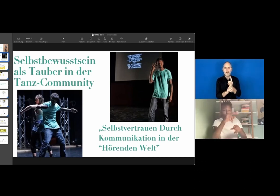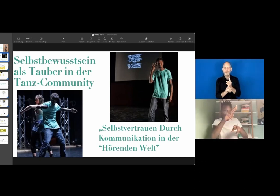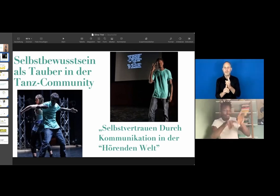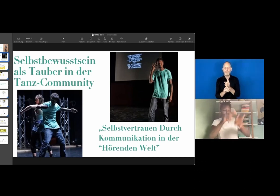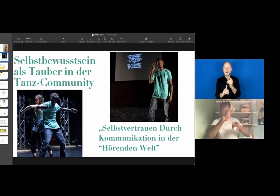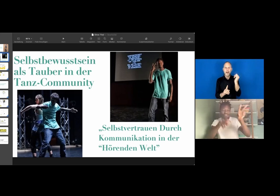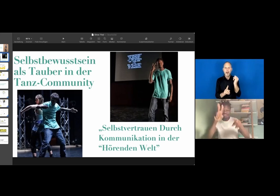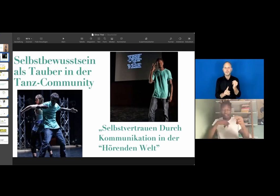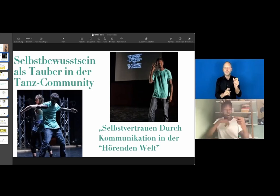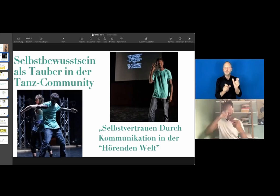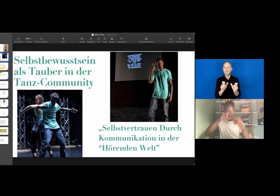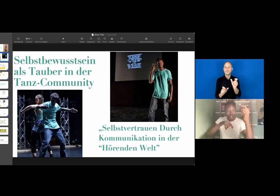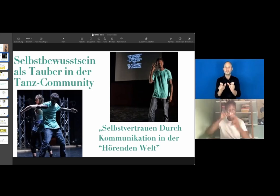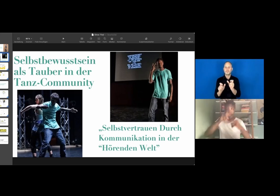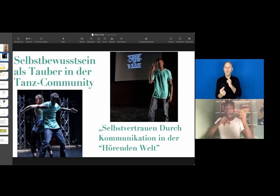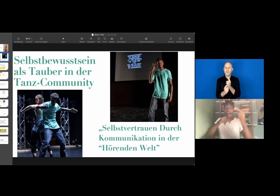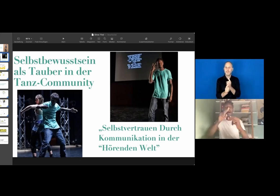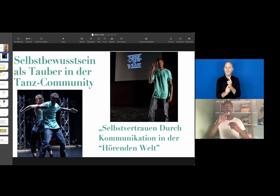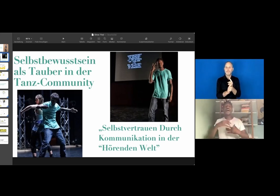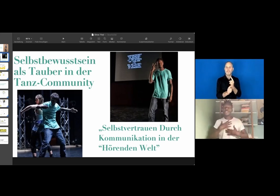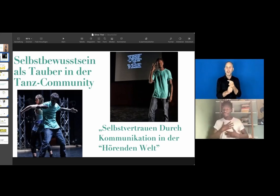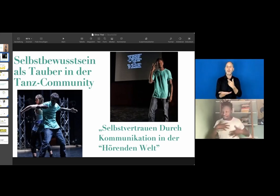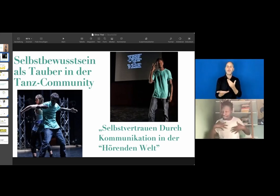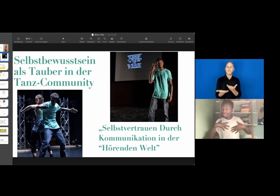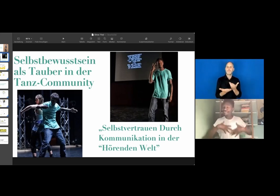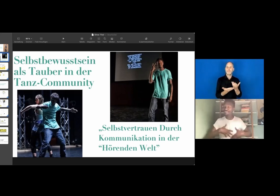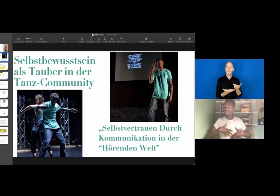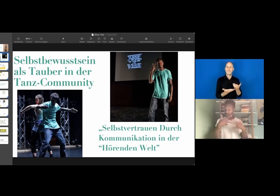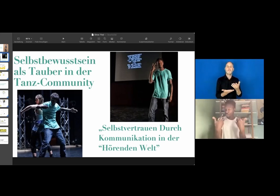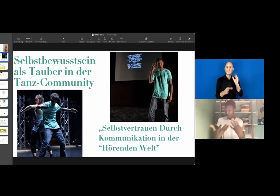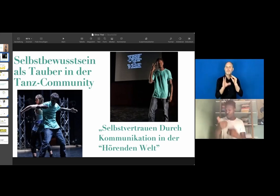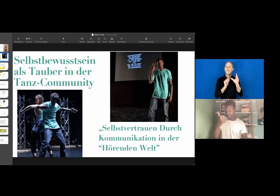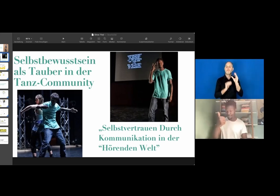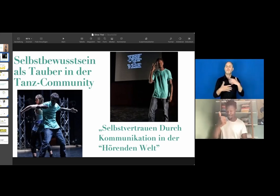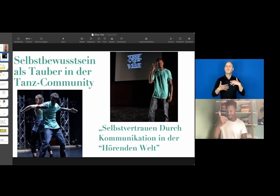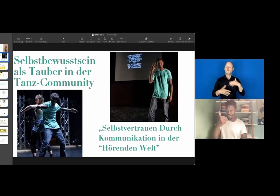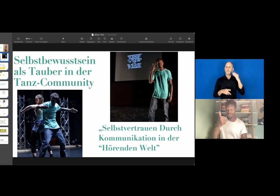And you have to meet a lot of people. And this is something you would need to enjoy.